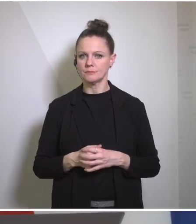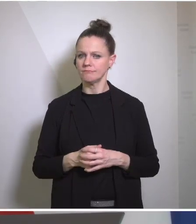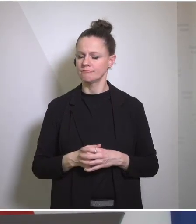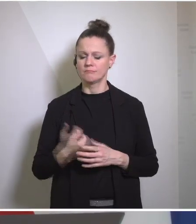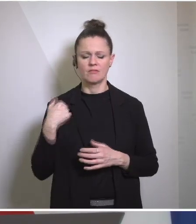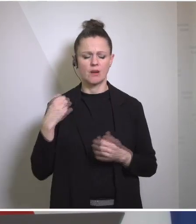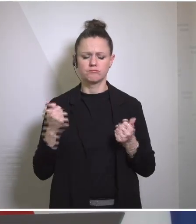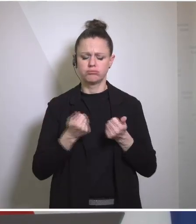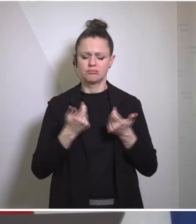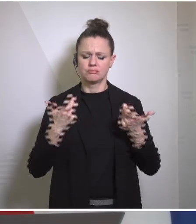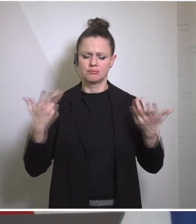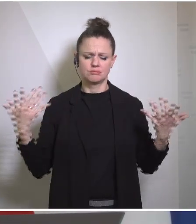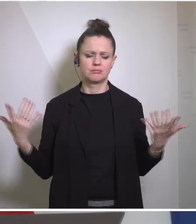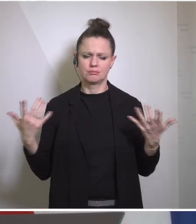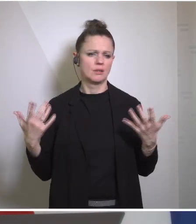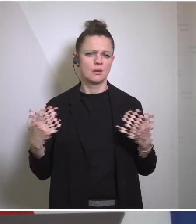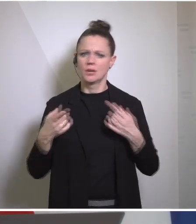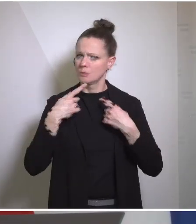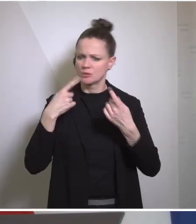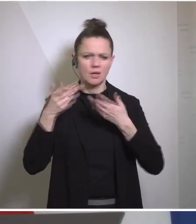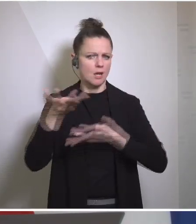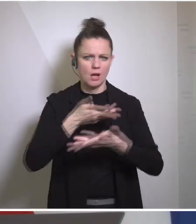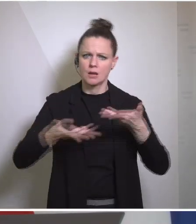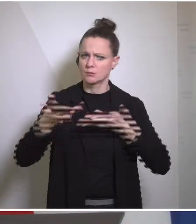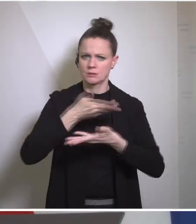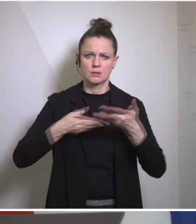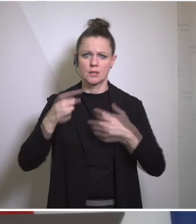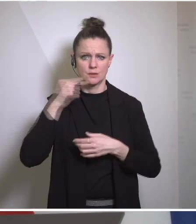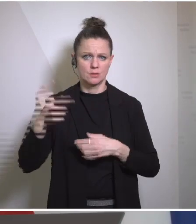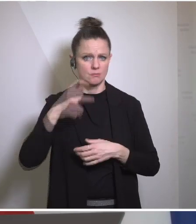relationship with Ukraine, Russia, and it's no secret that Austria is heavily